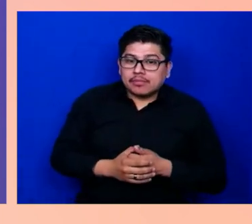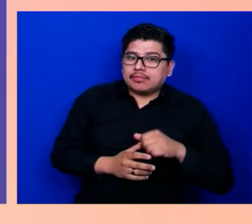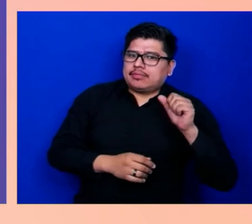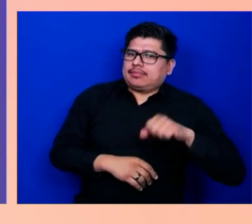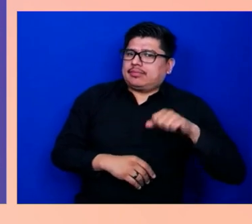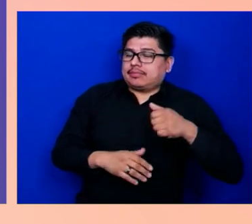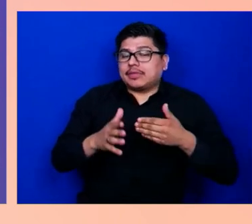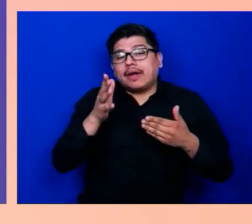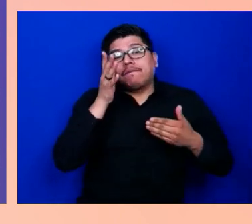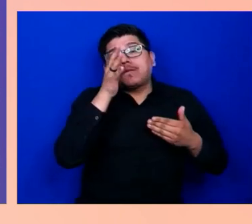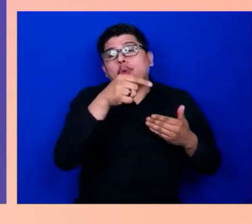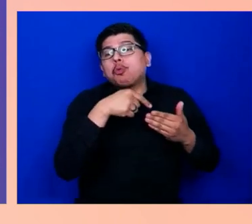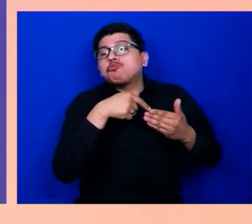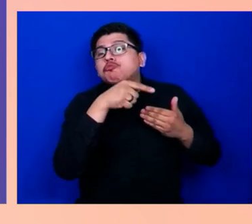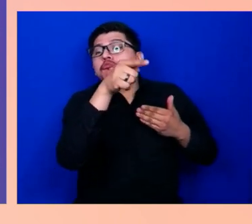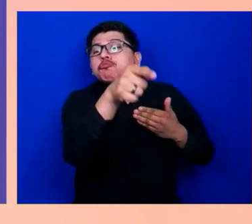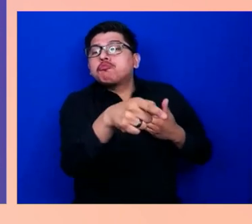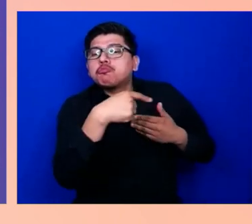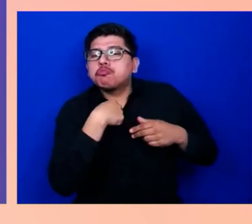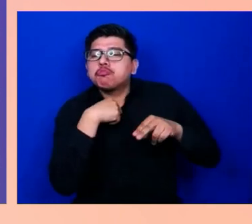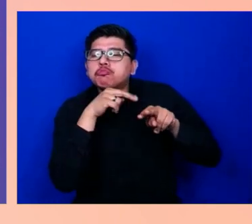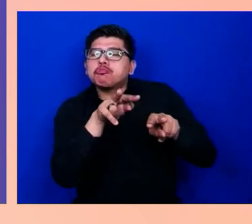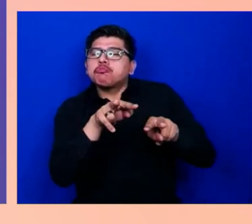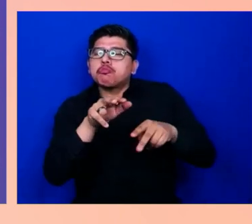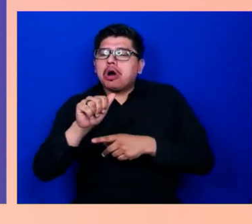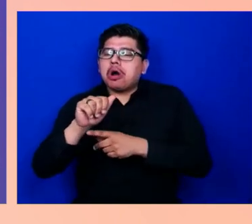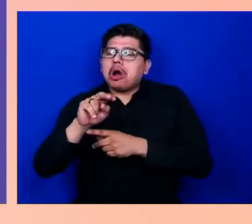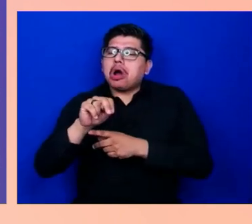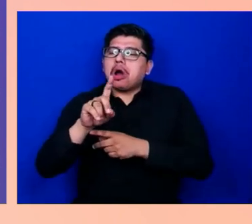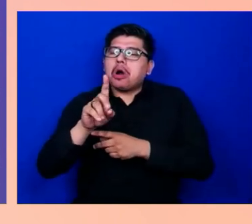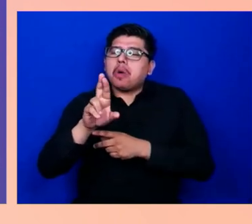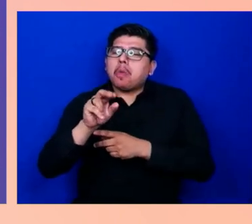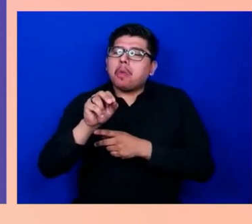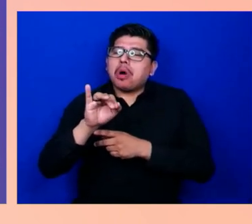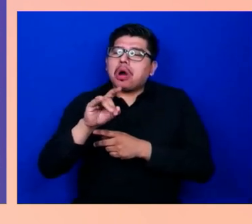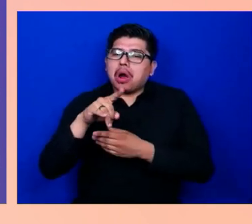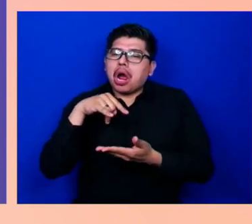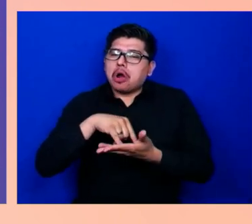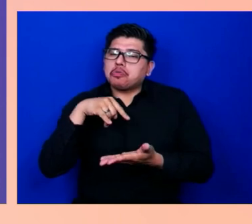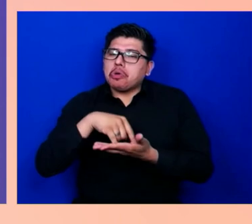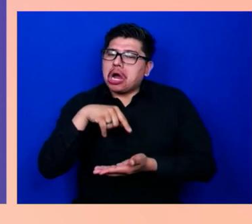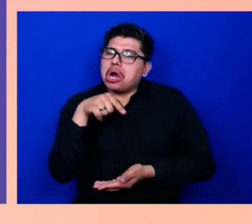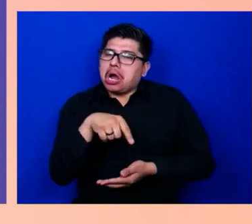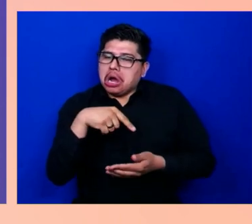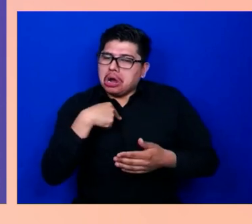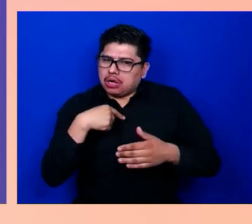bring this to other markets, to more customers. Really want to help as many people as possible.